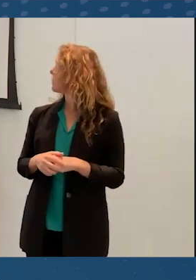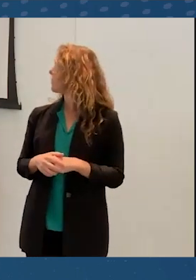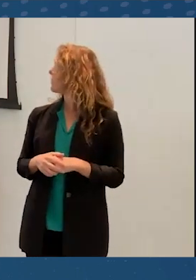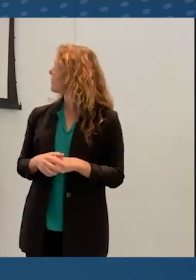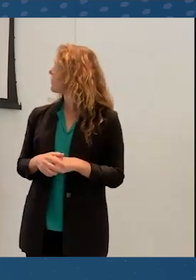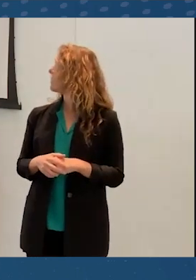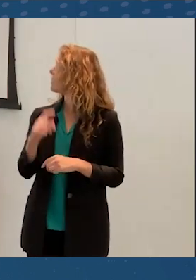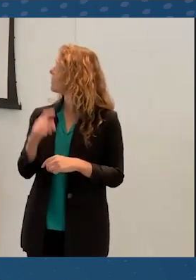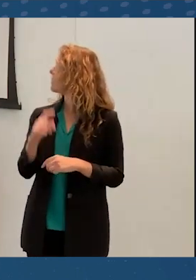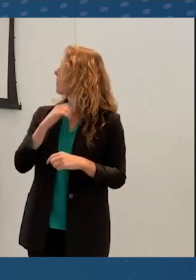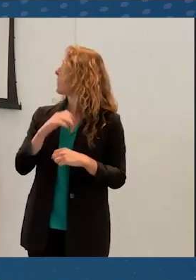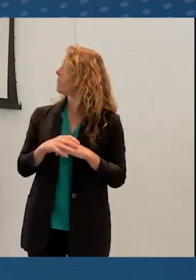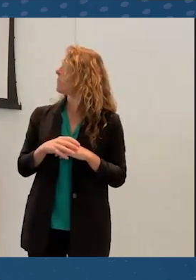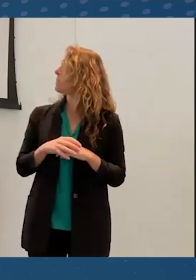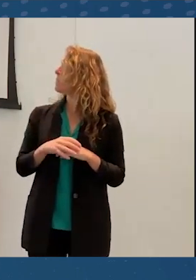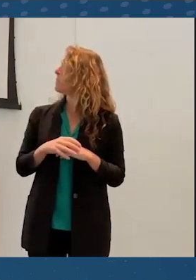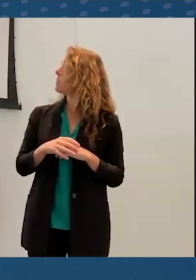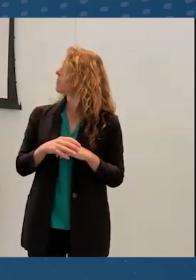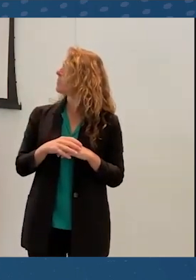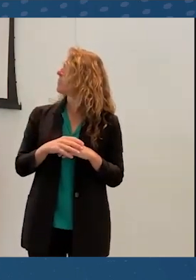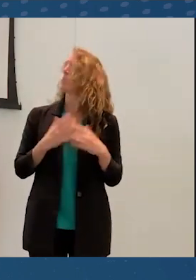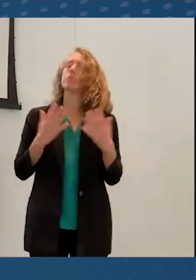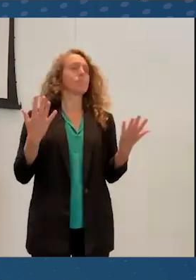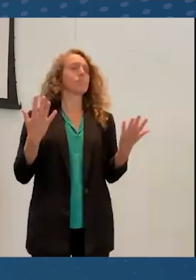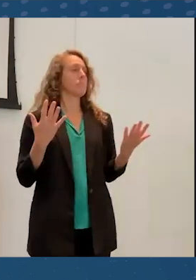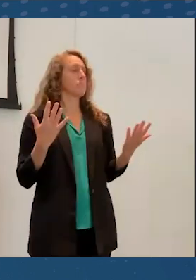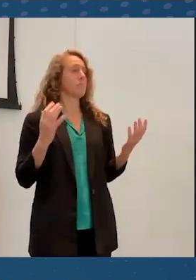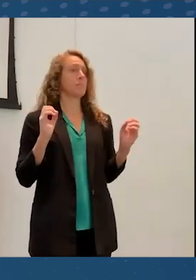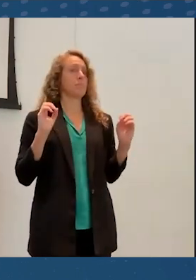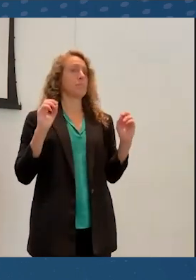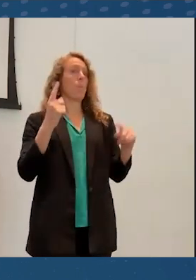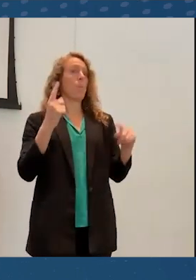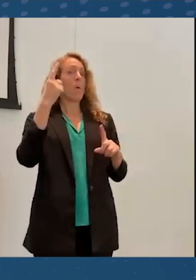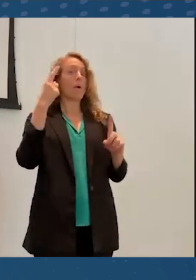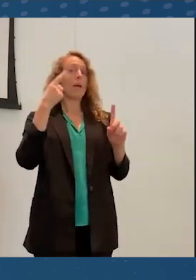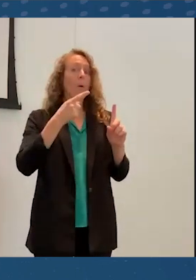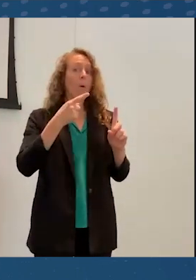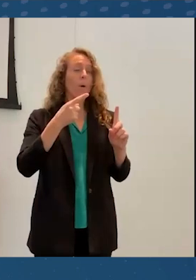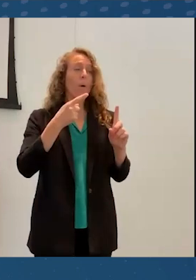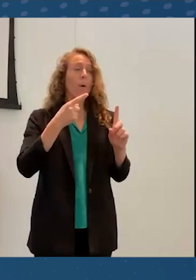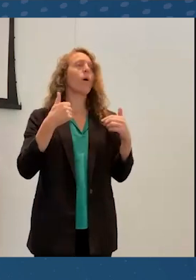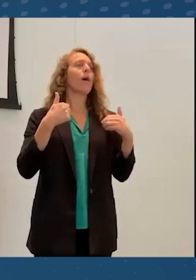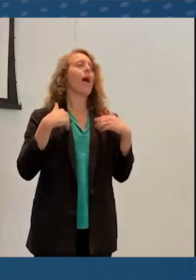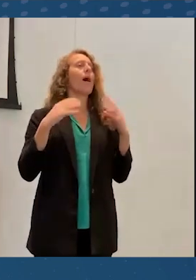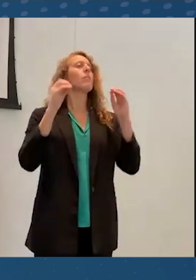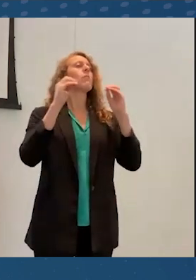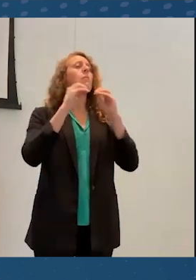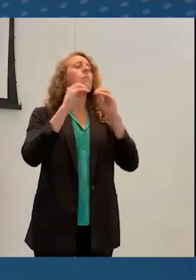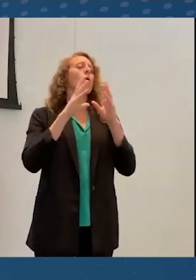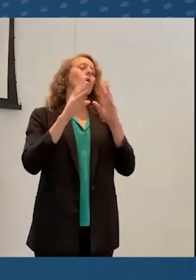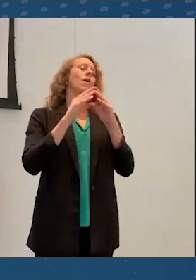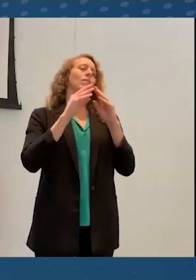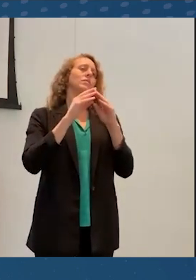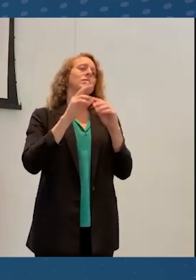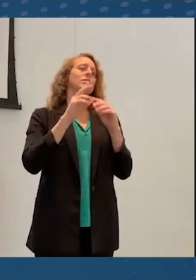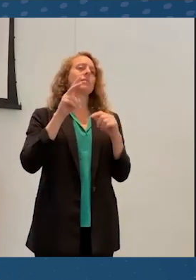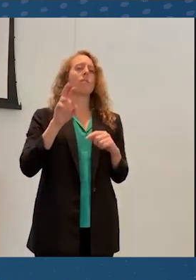So one goal would be to hold more of our conferences in virtual spaces and virtual reality